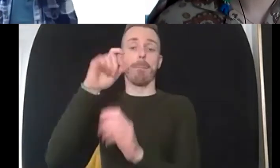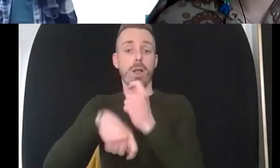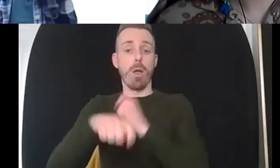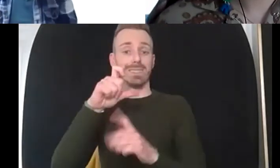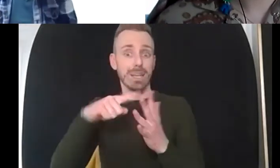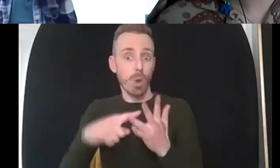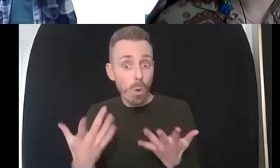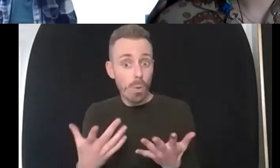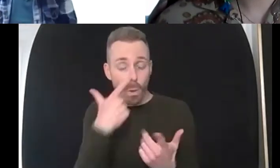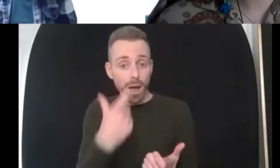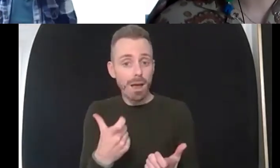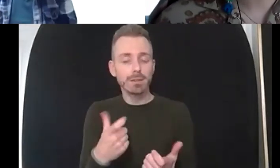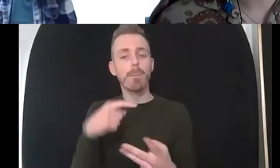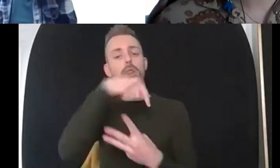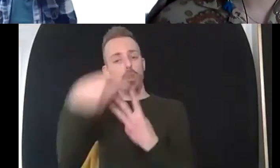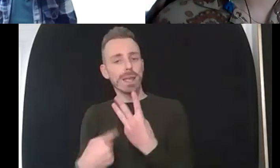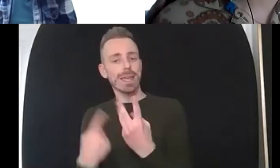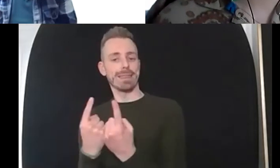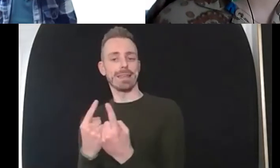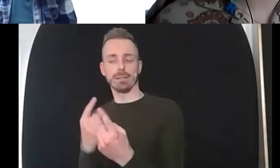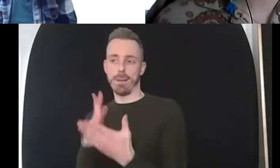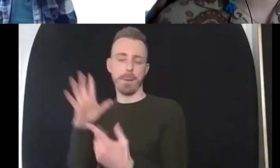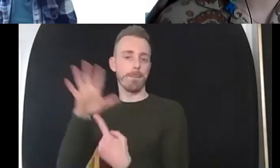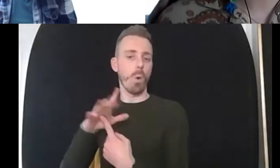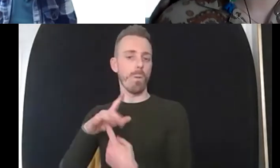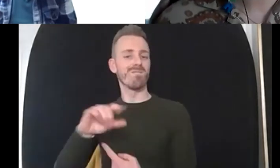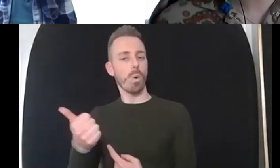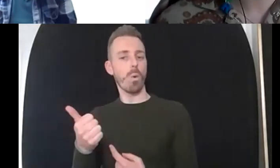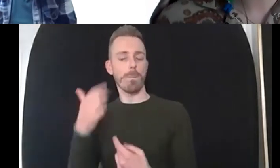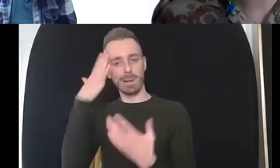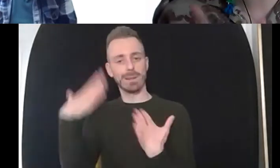health yeah i think it's that lived experience element of it as well when people then go into